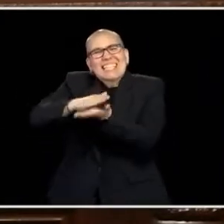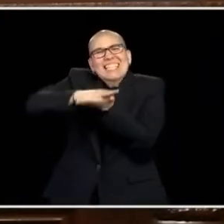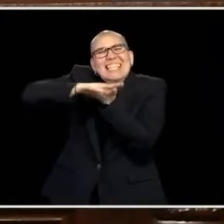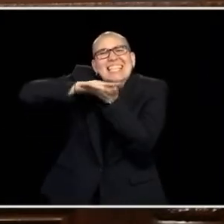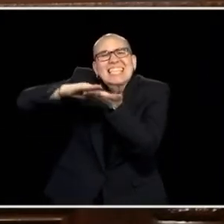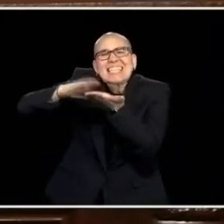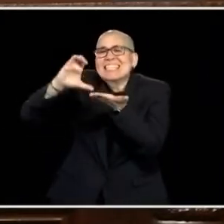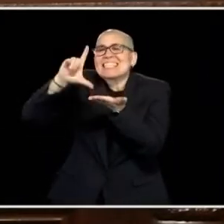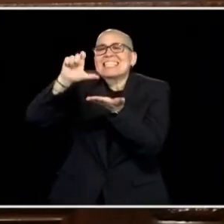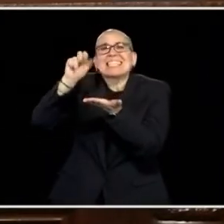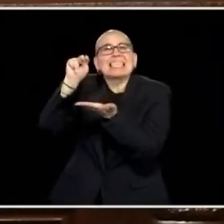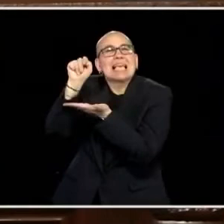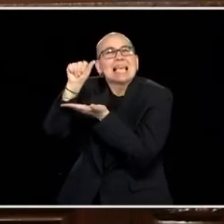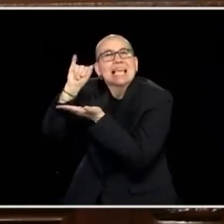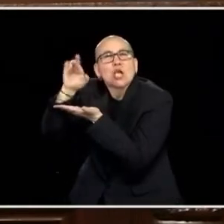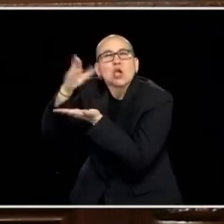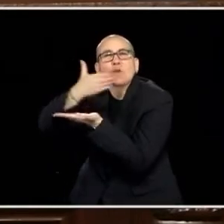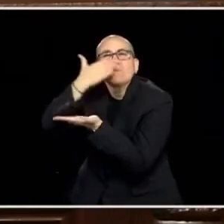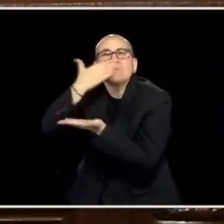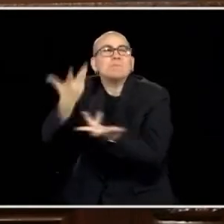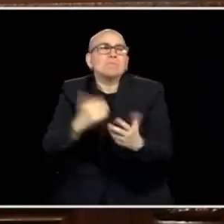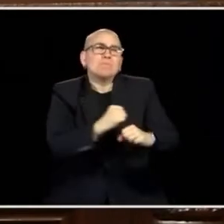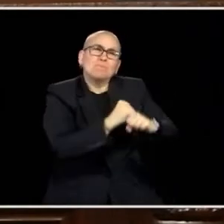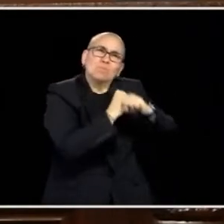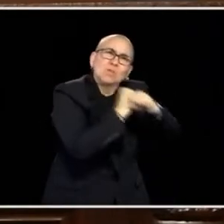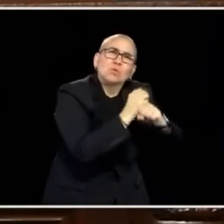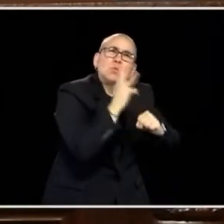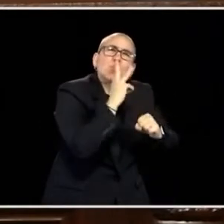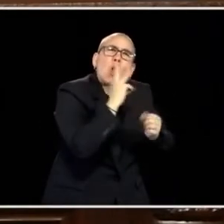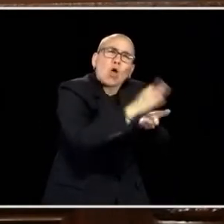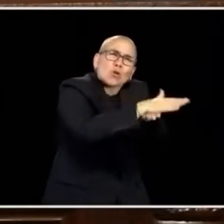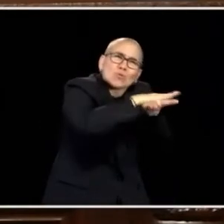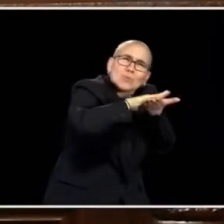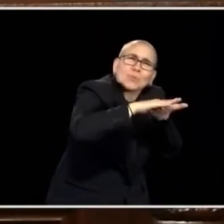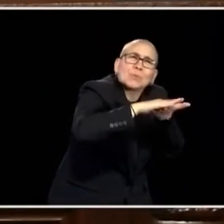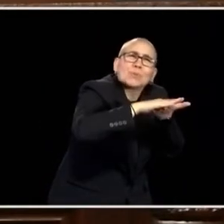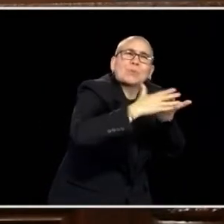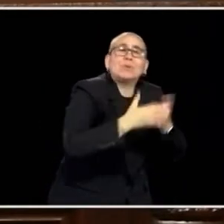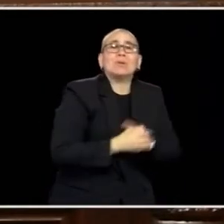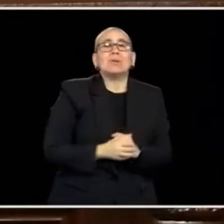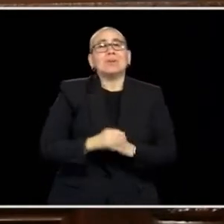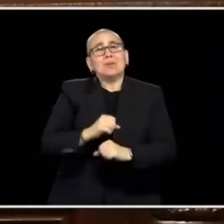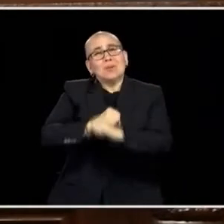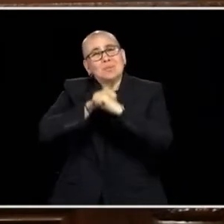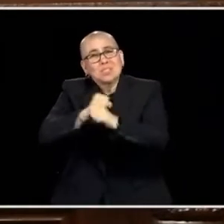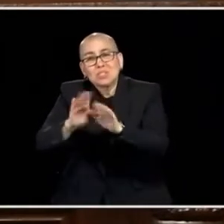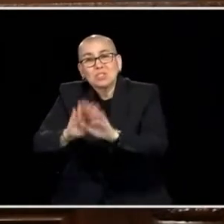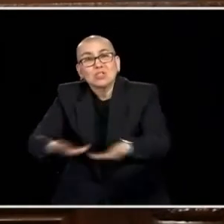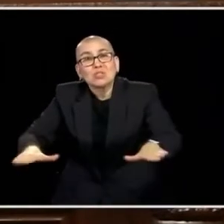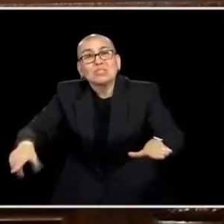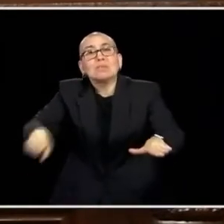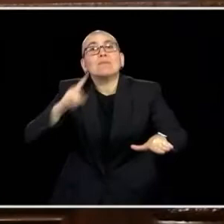OUR WATER, ROTECT OUR OPPORTUNITY FOR OUR CHILDREN TO LIVE THE LIVES THAT MANY OF US GOT TO LIVE SO THAT THAT'S THERE TOMORROW. WE CAN DO THAT.